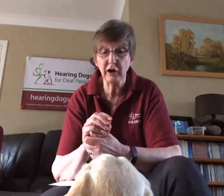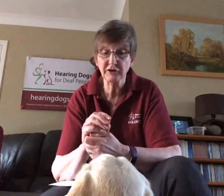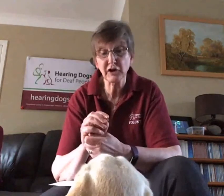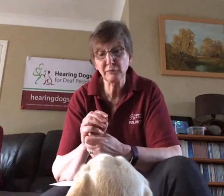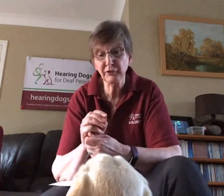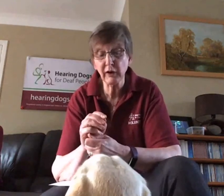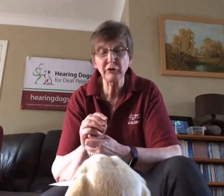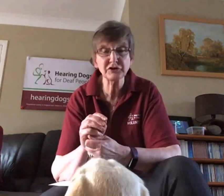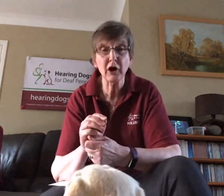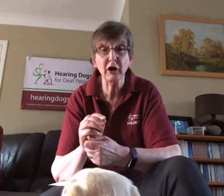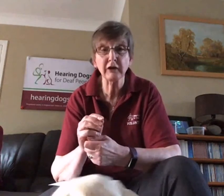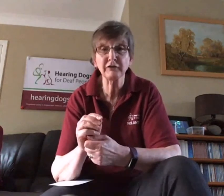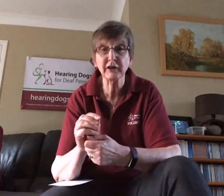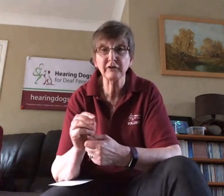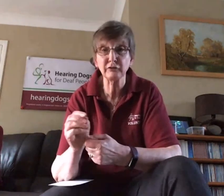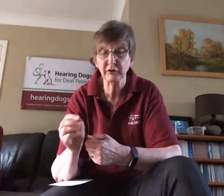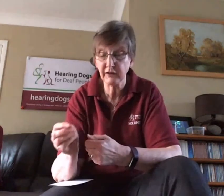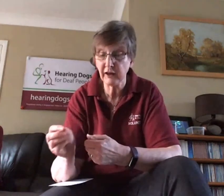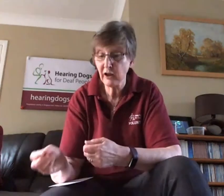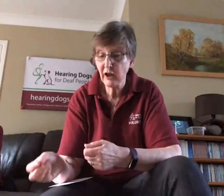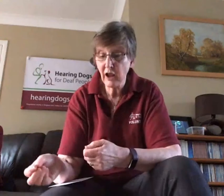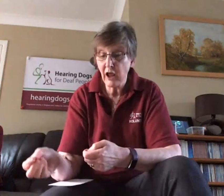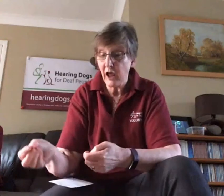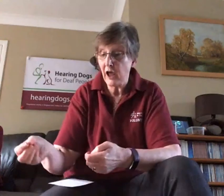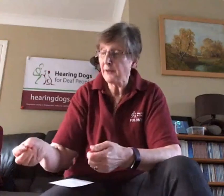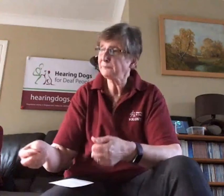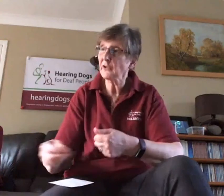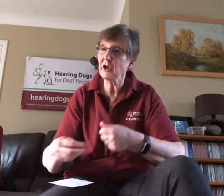so pretty well on target for that sort of thing.